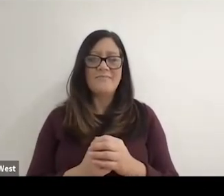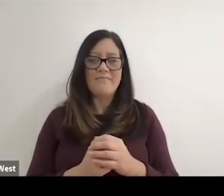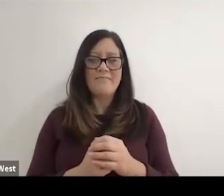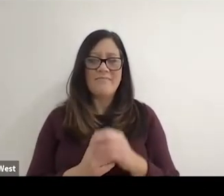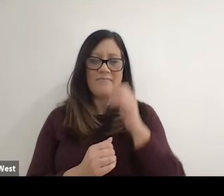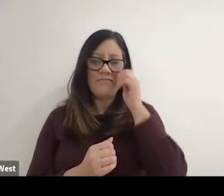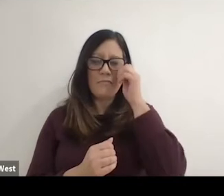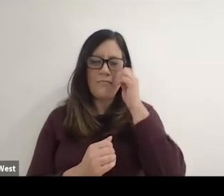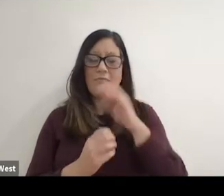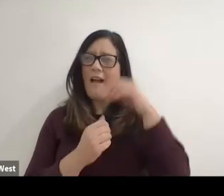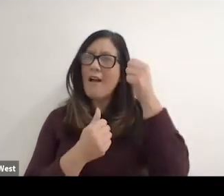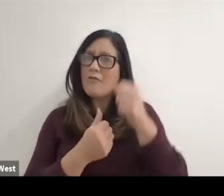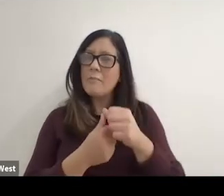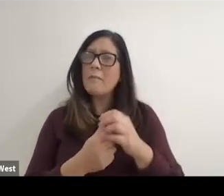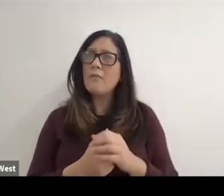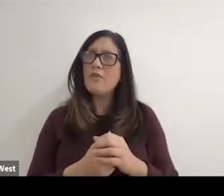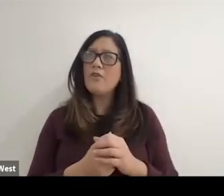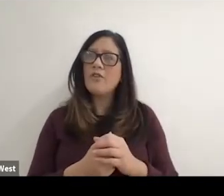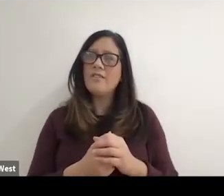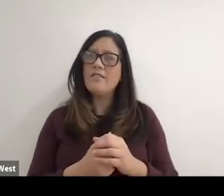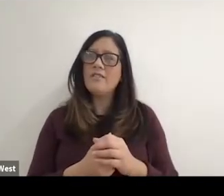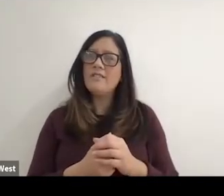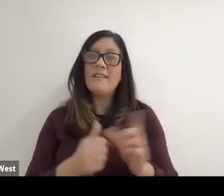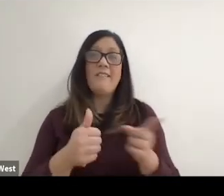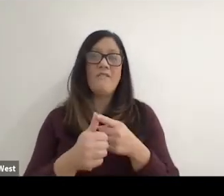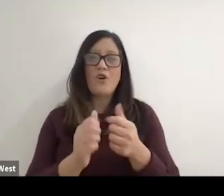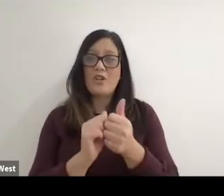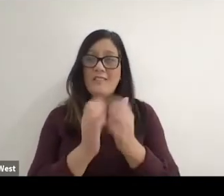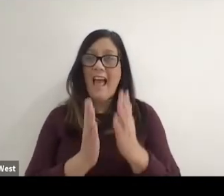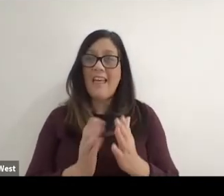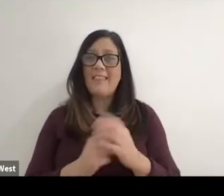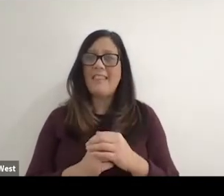To be matched up with that, and I remember the first athlete